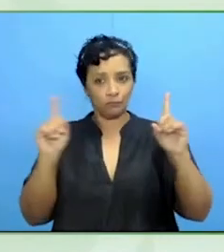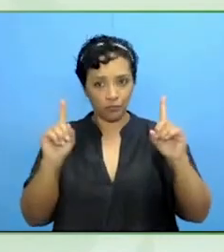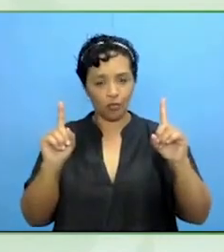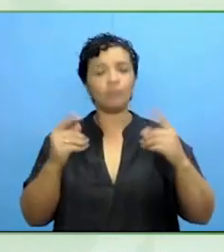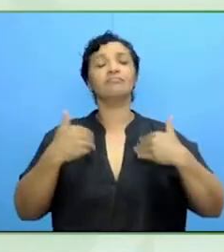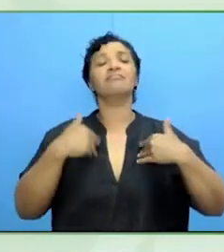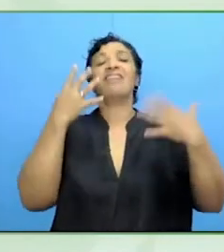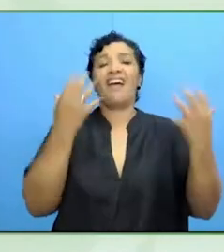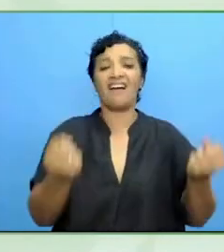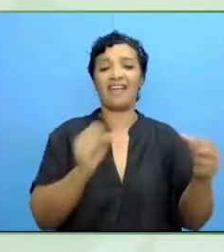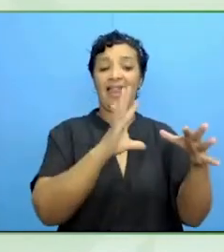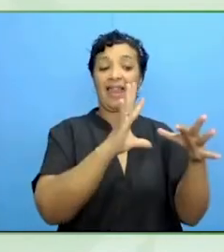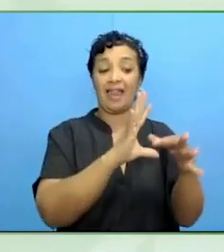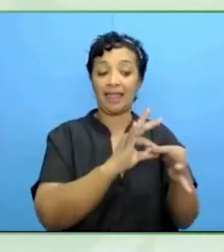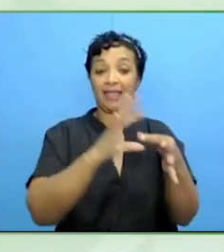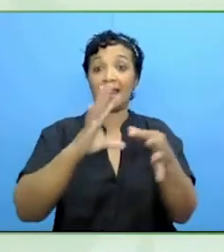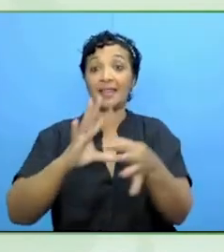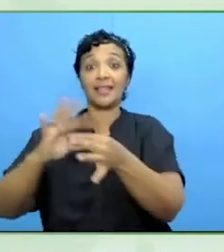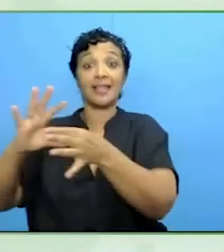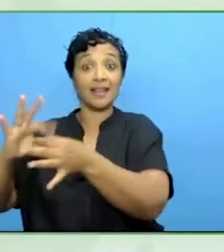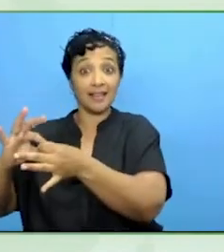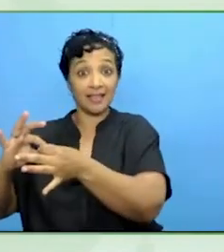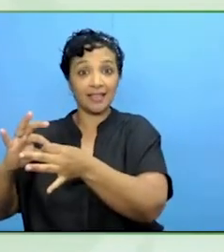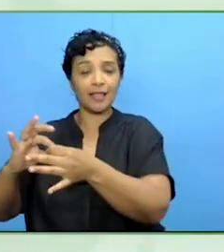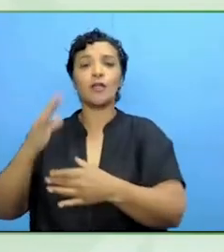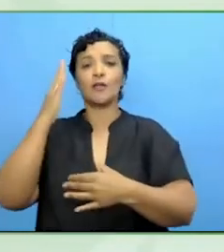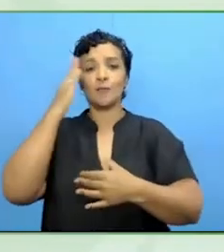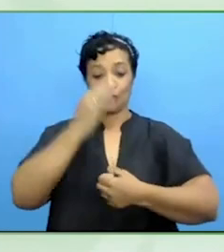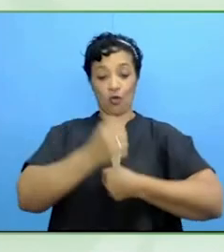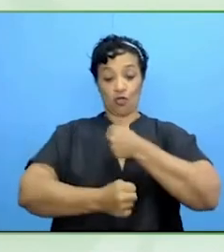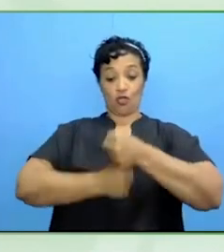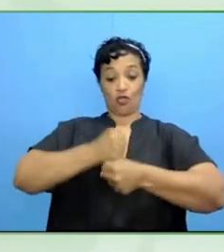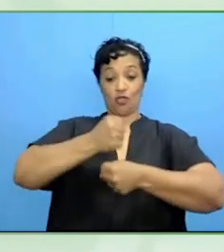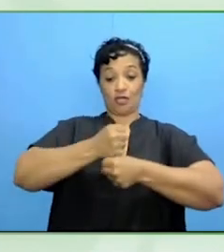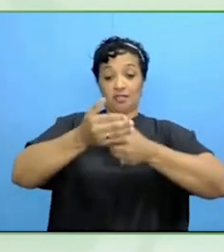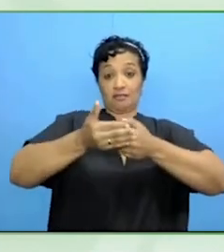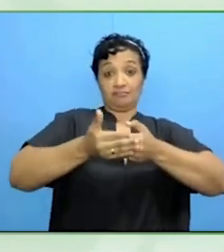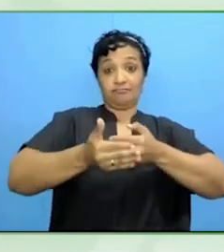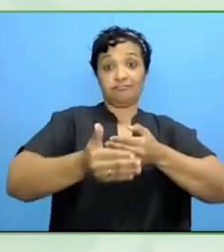With this European Social Fund program, the good news is that they